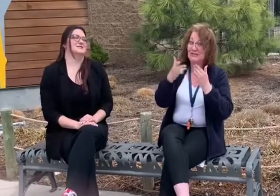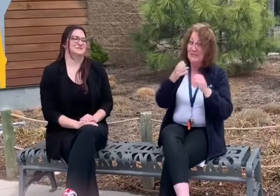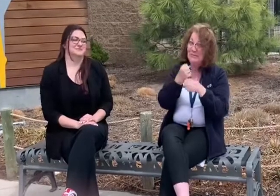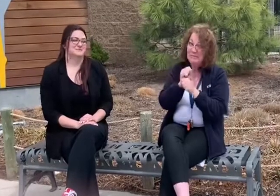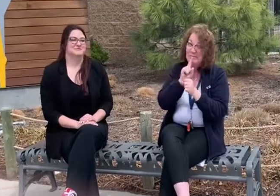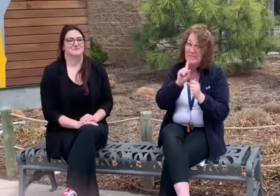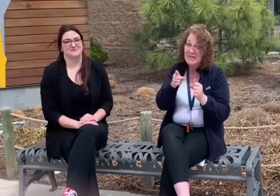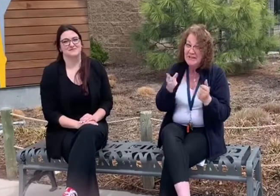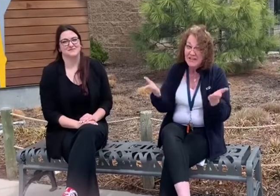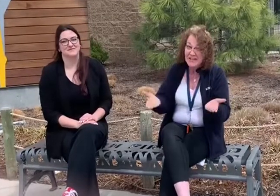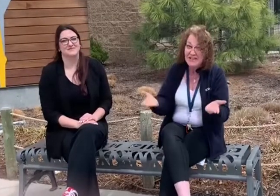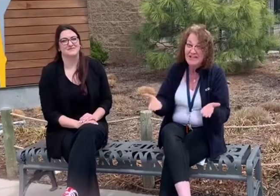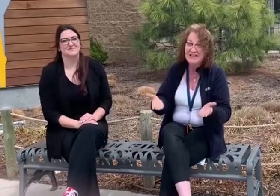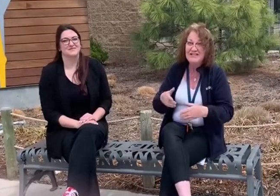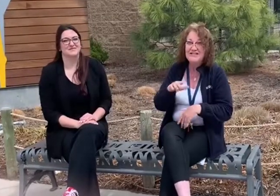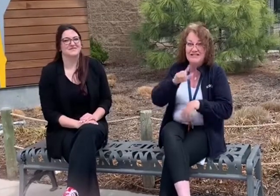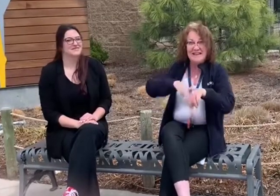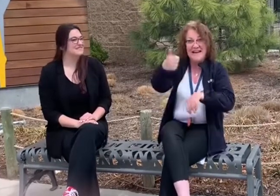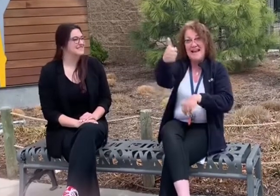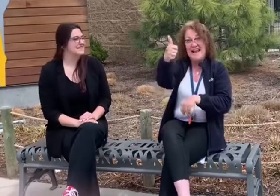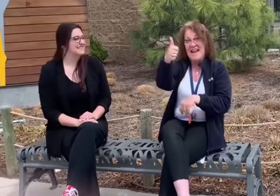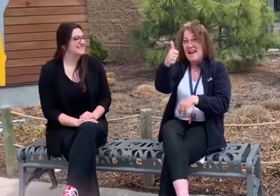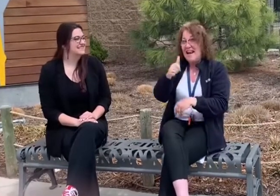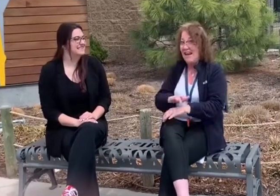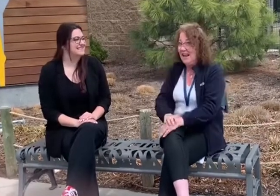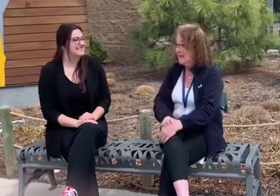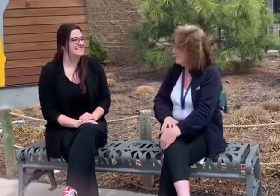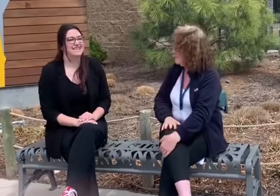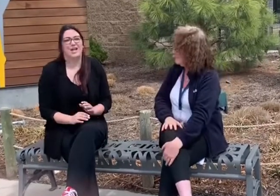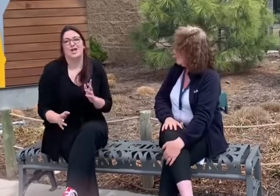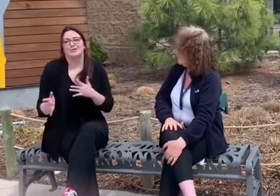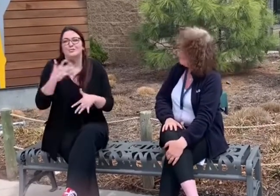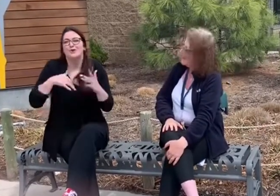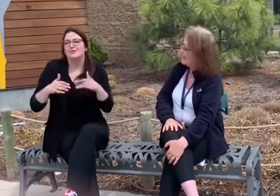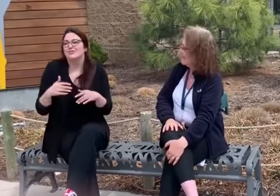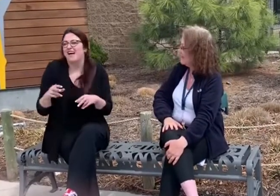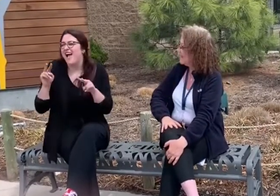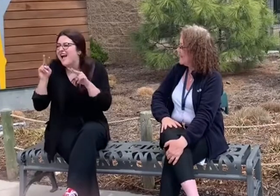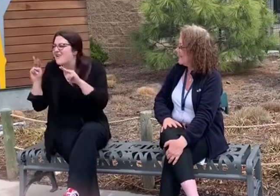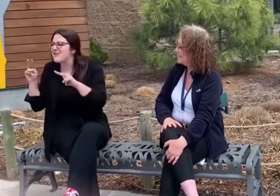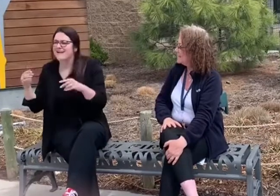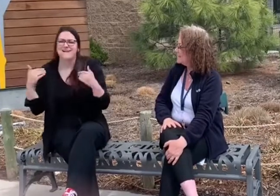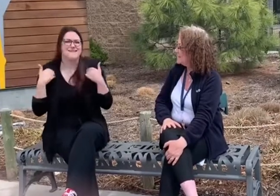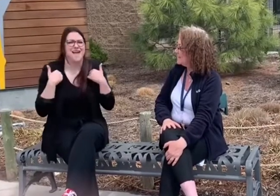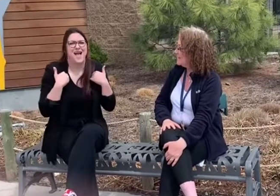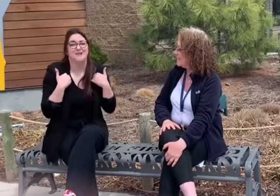So make sure you're here at 10:00! You'll be able to socialize, look at animals